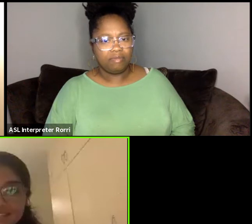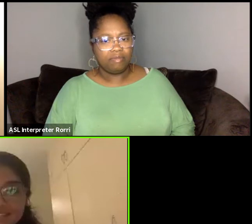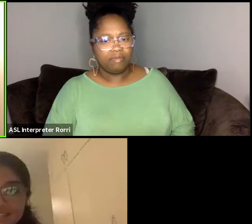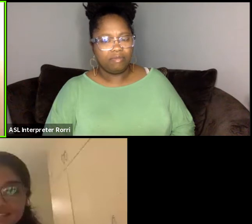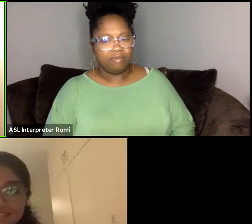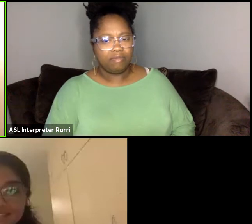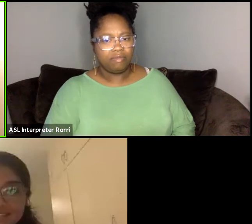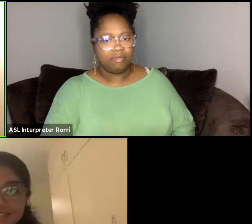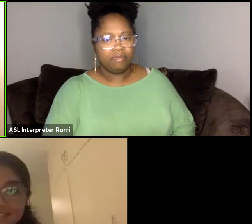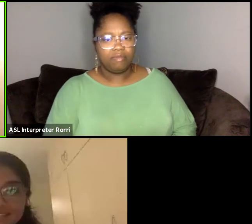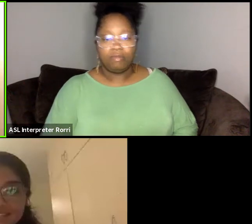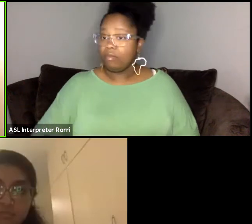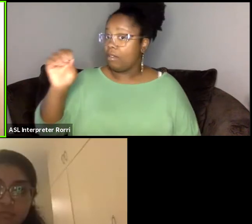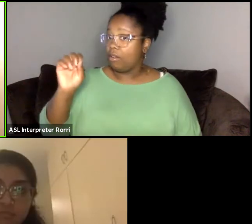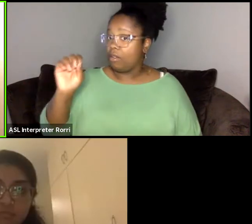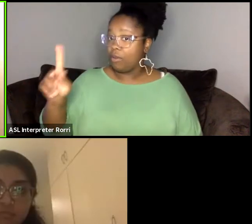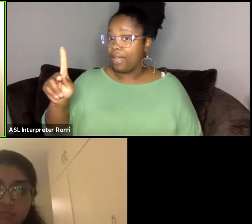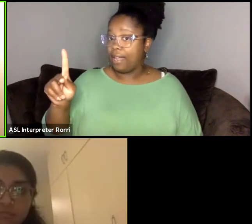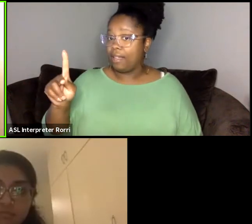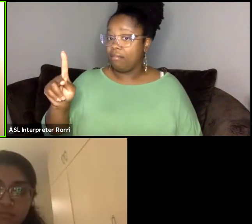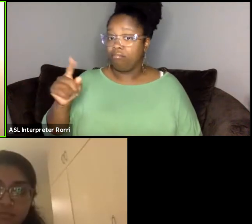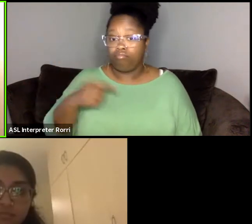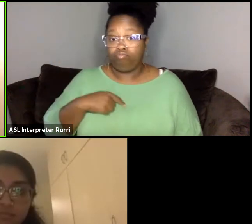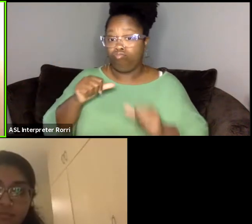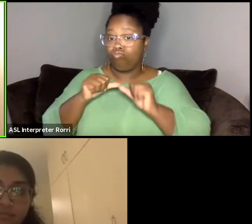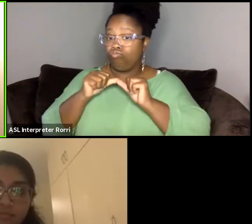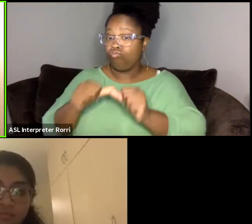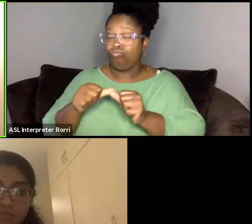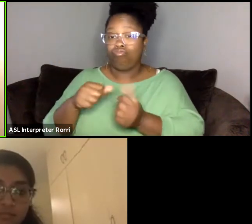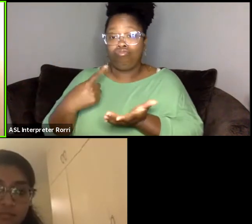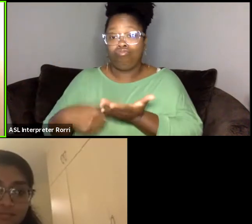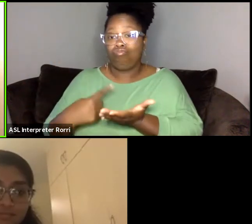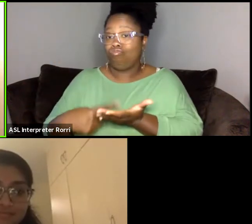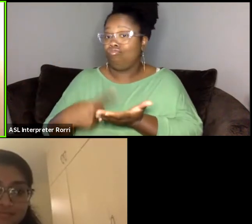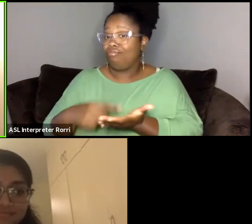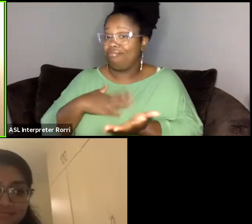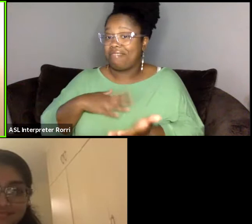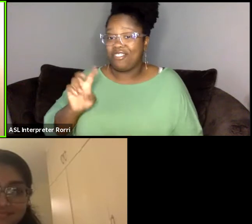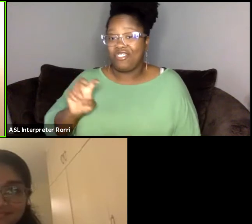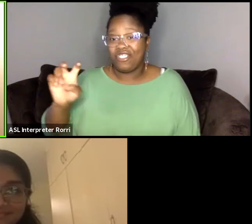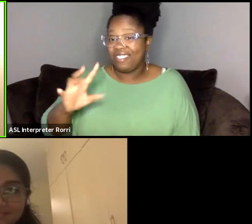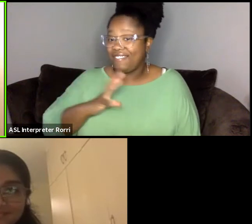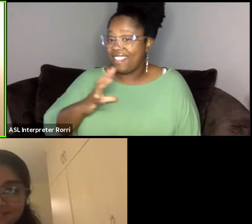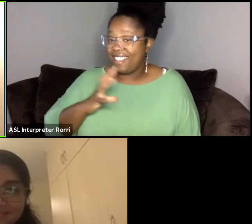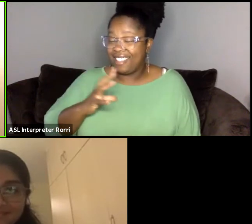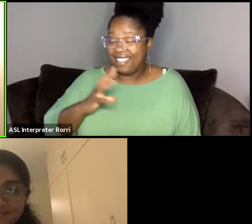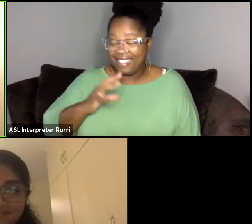Okay, so I'll keep talking about my journey. So let's see.